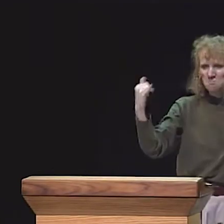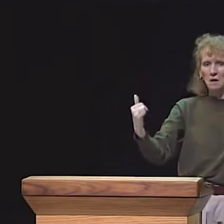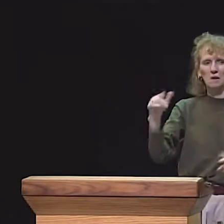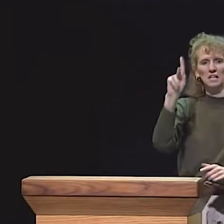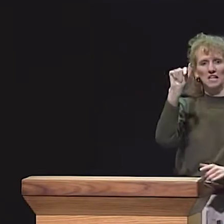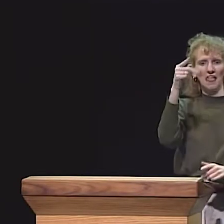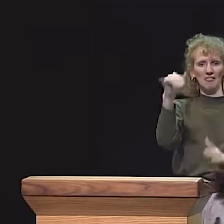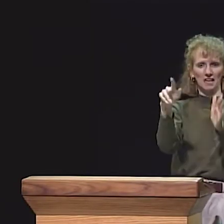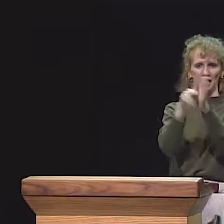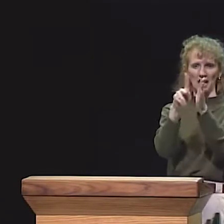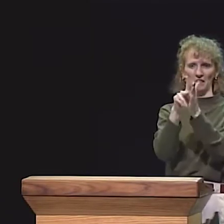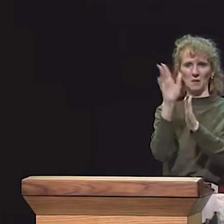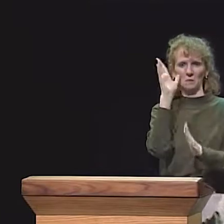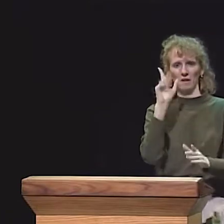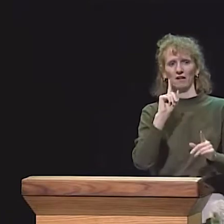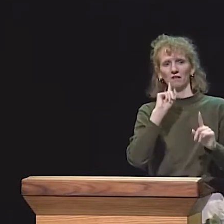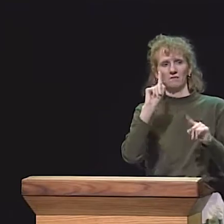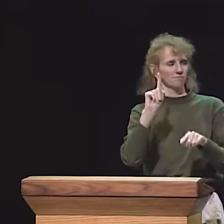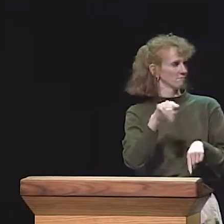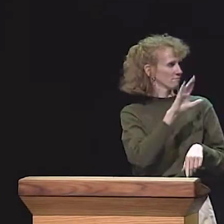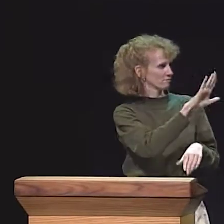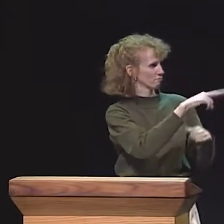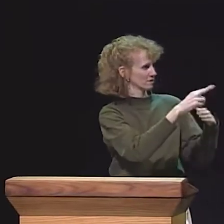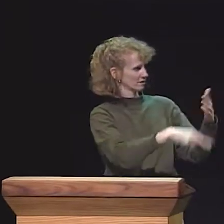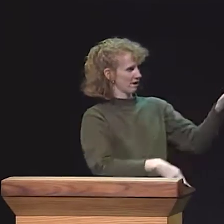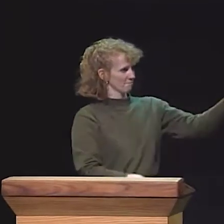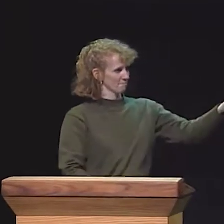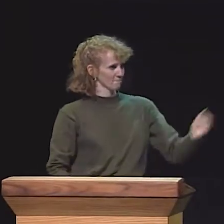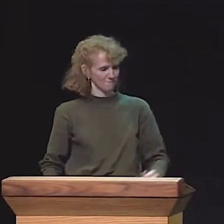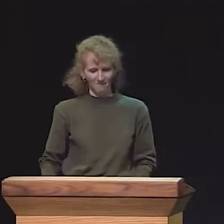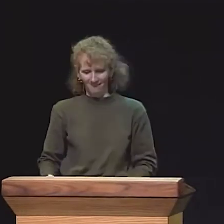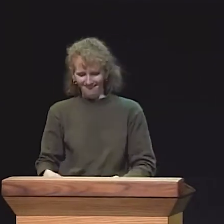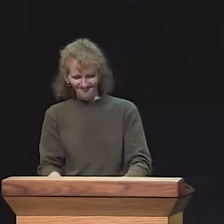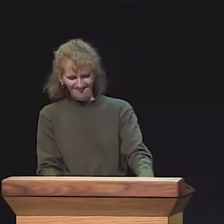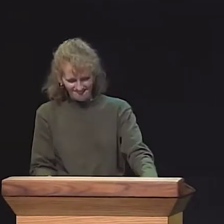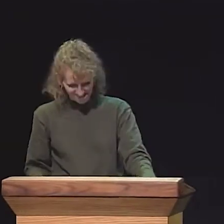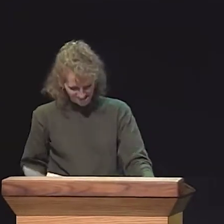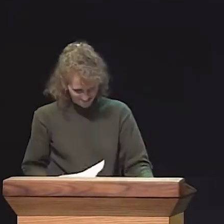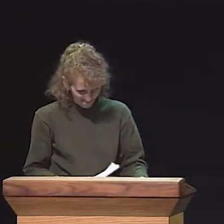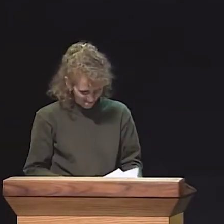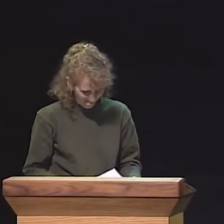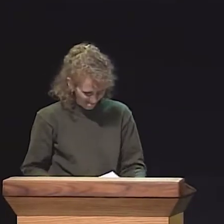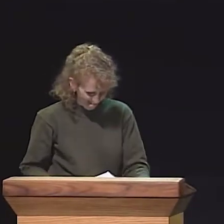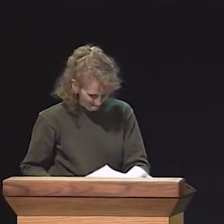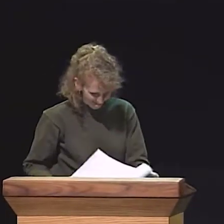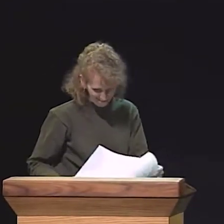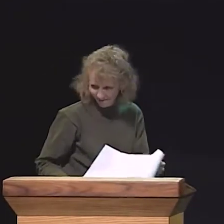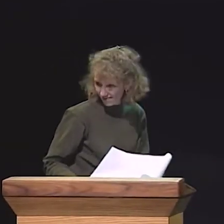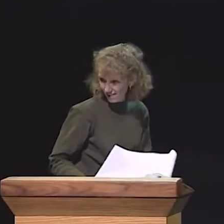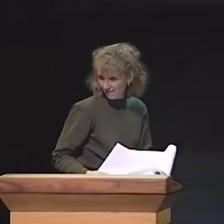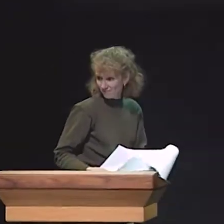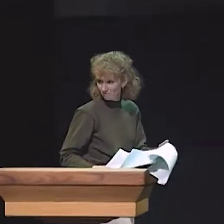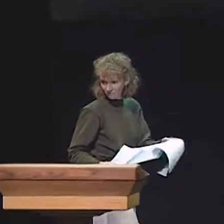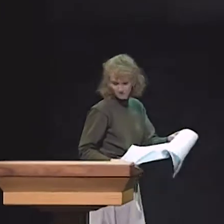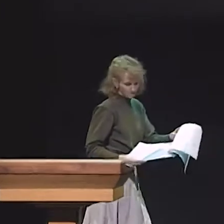ARE THEY SUCCESSFUL FOR CHILDREN? KATHY FRAXCHINEAUD NOW WILL TALK ABOUT THE RESULTS OF HER STUDY